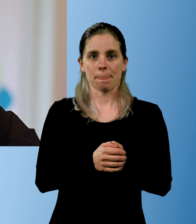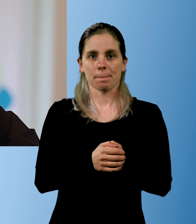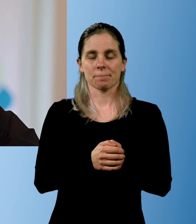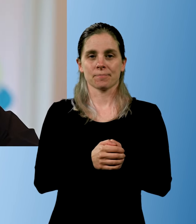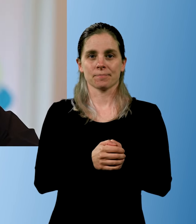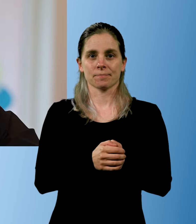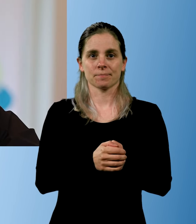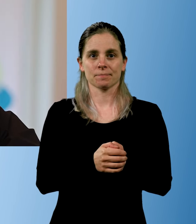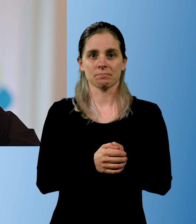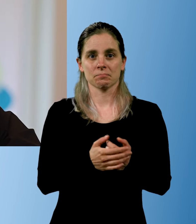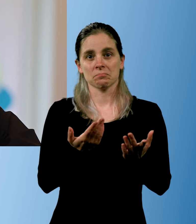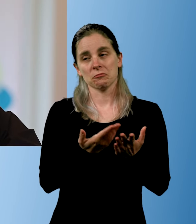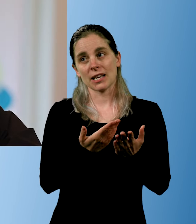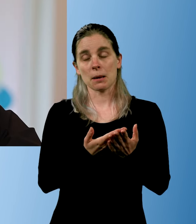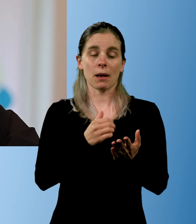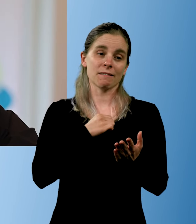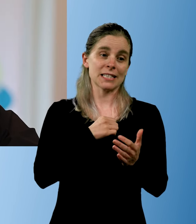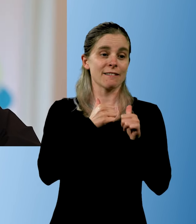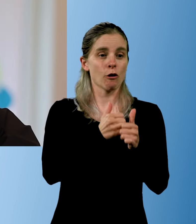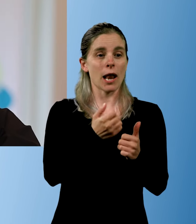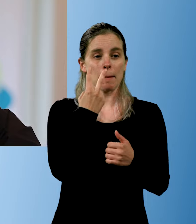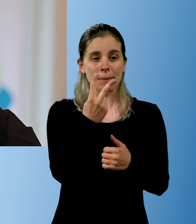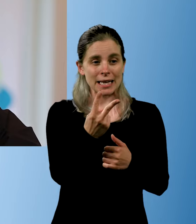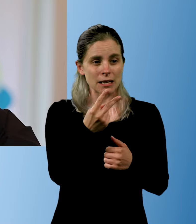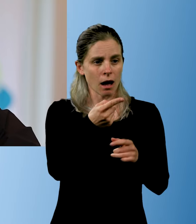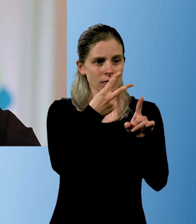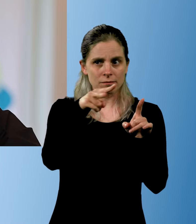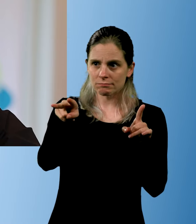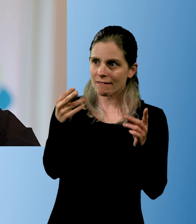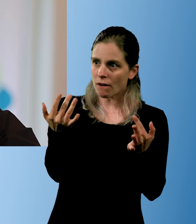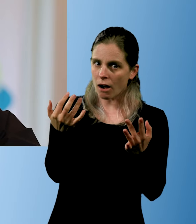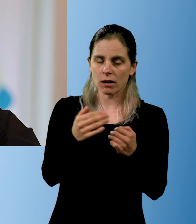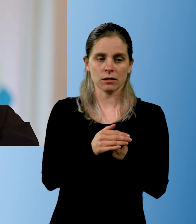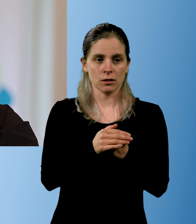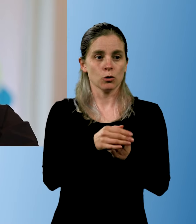Just following his eyes to see what he's looking at.